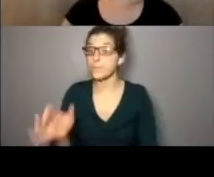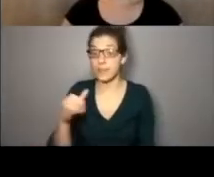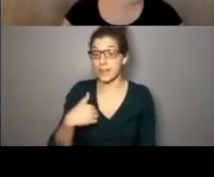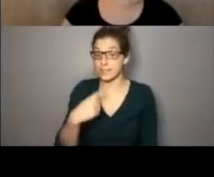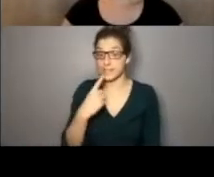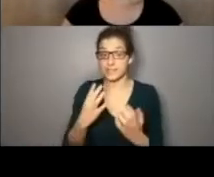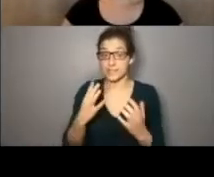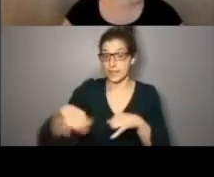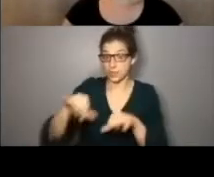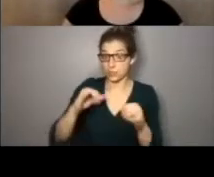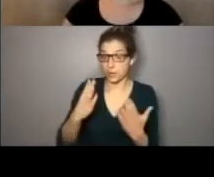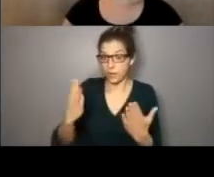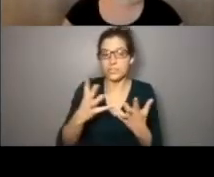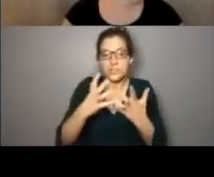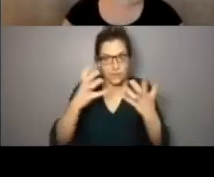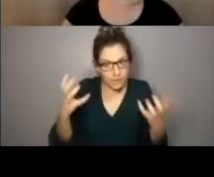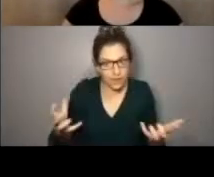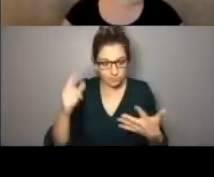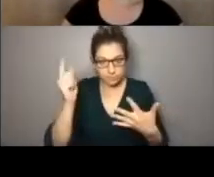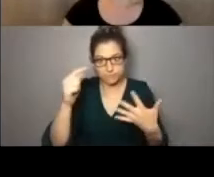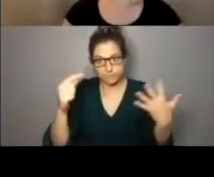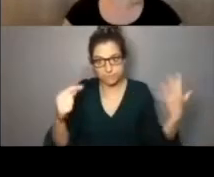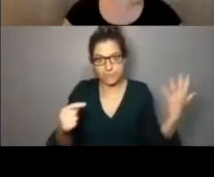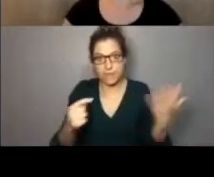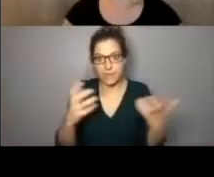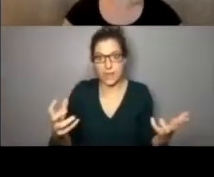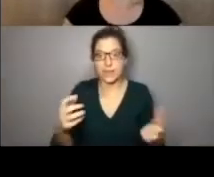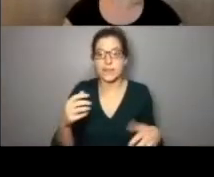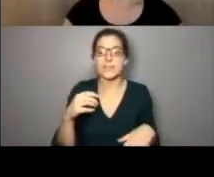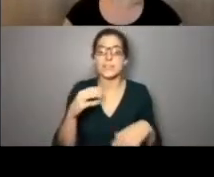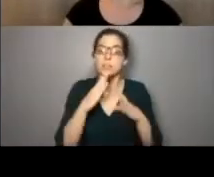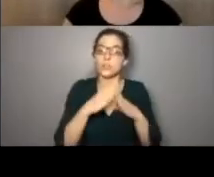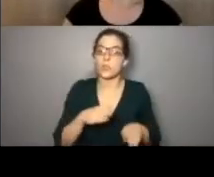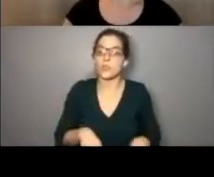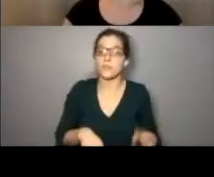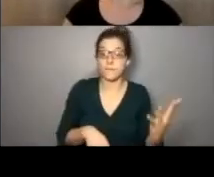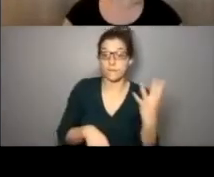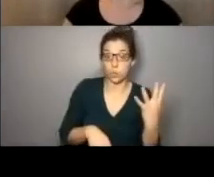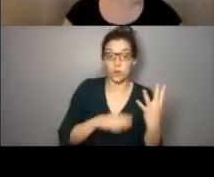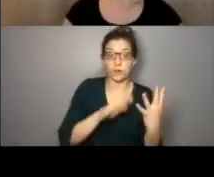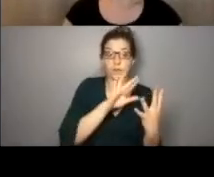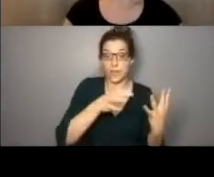standard recommendations, this is a lot of material. It is sorted into four main categories